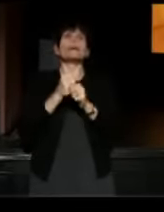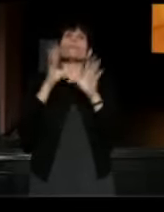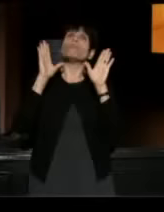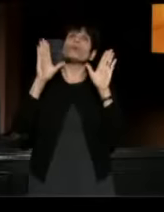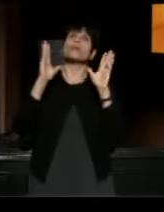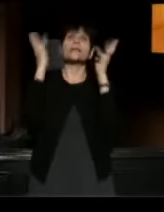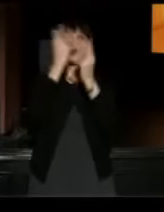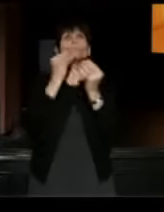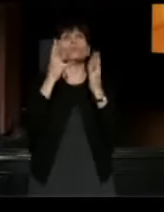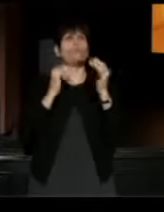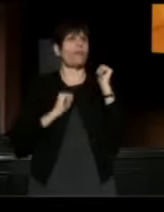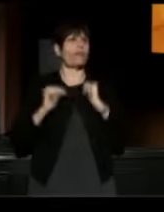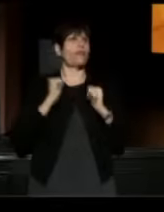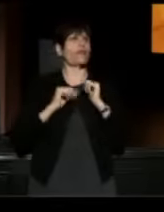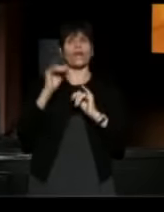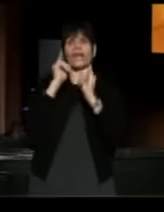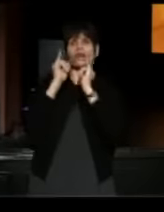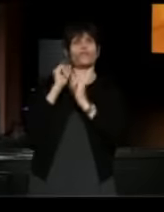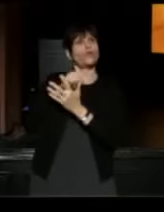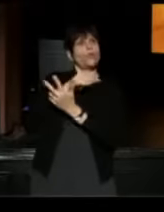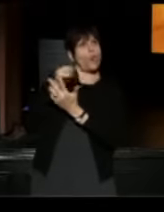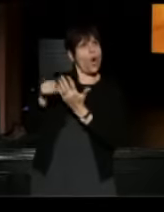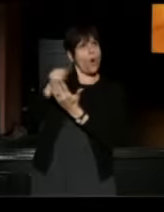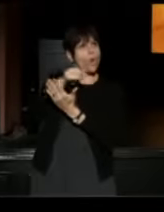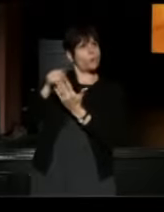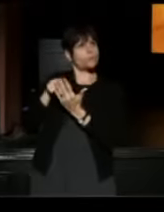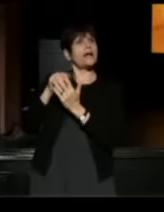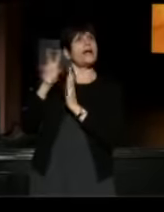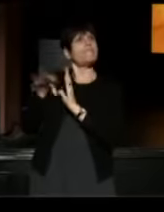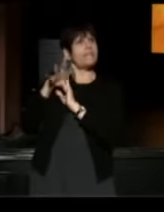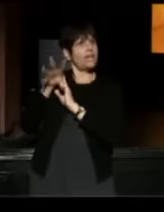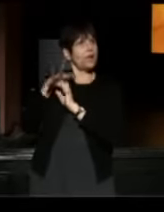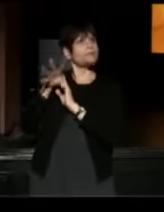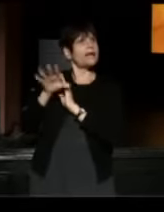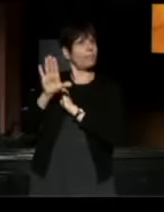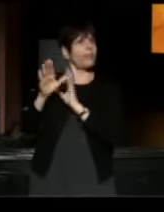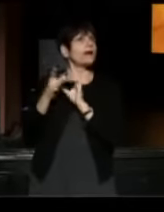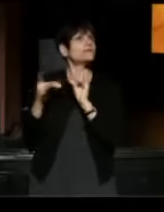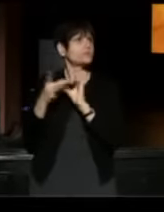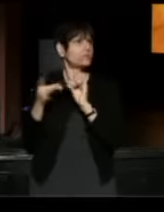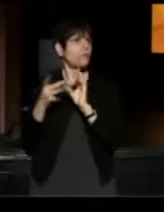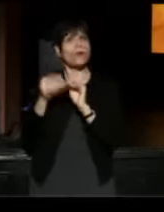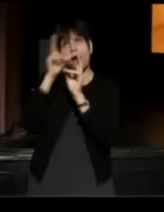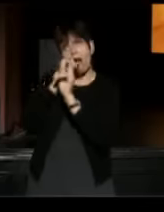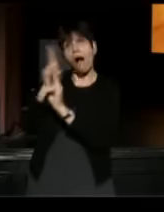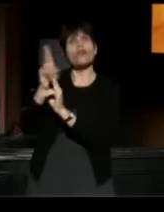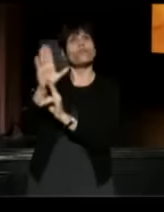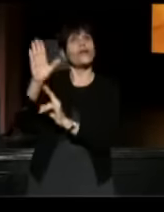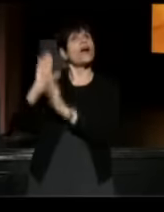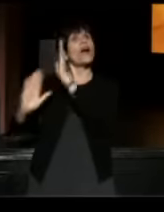We hope this video series will not only honor the elders but also serve as a road map for future leaders.